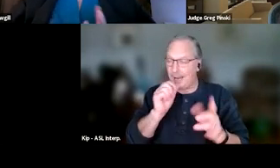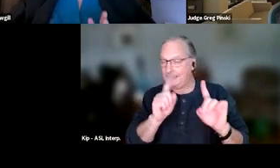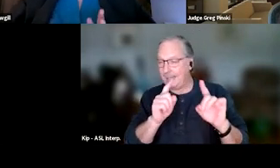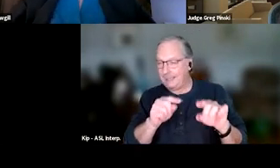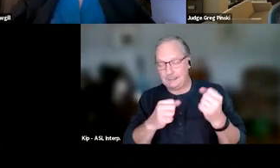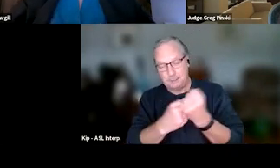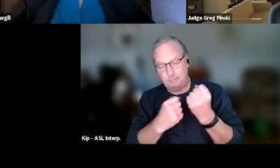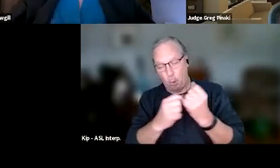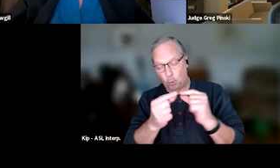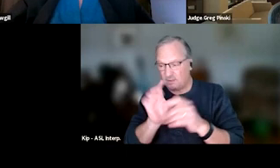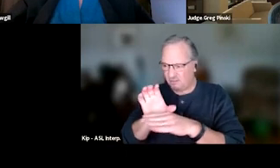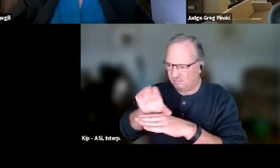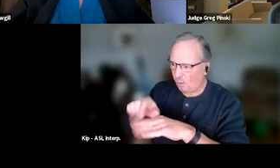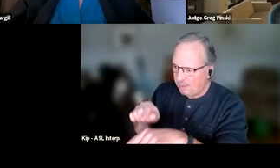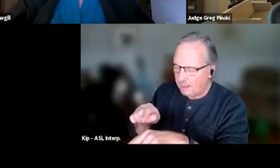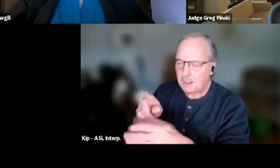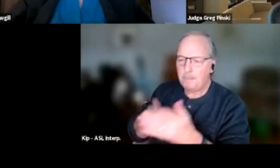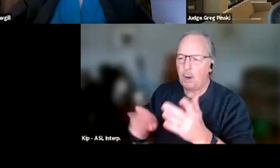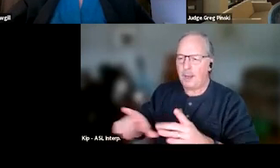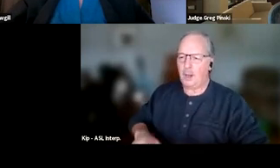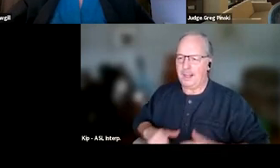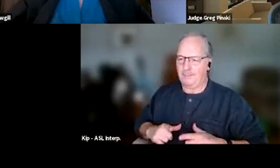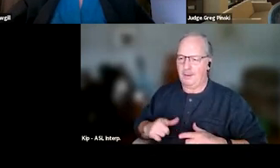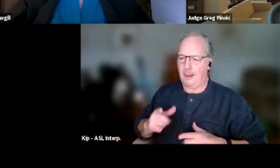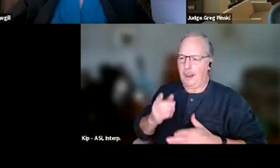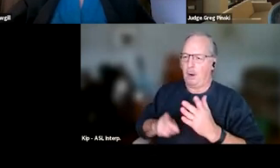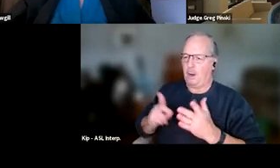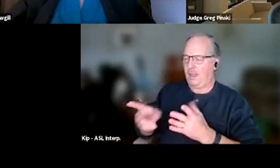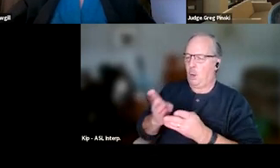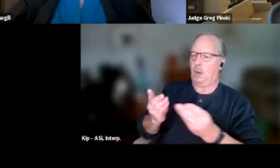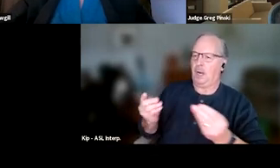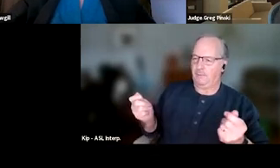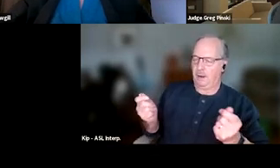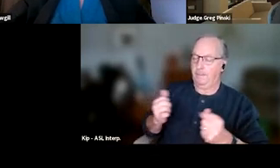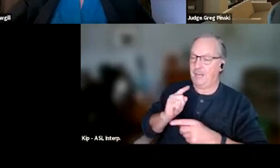they're doing it 'cause that's a part of their life and a part of their recovery. So I wanna make sure that we do that.